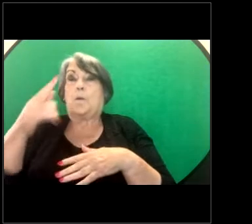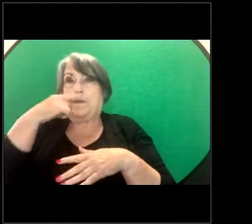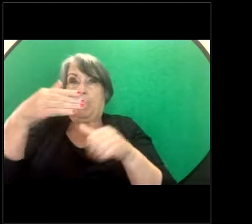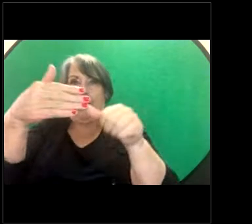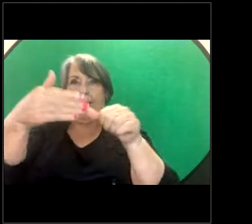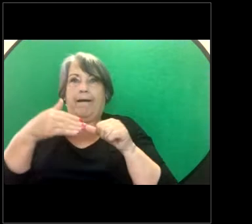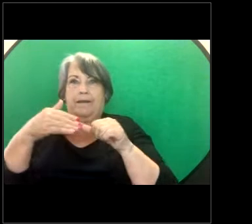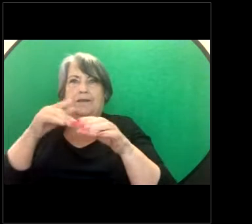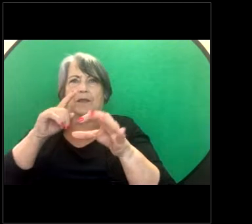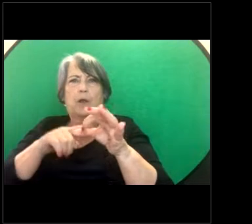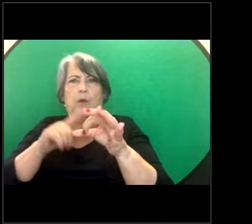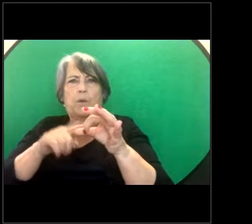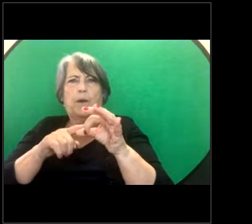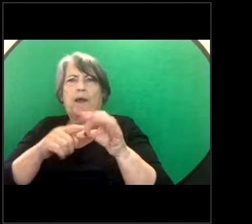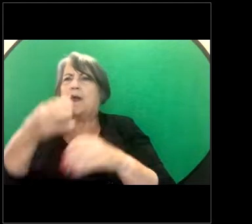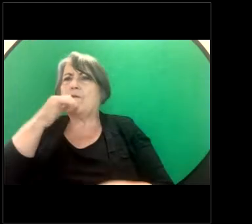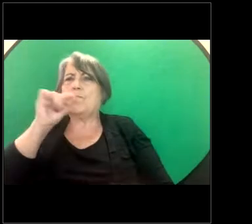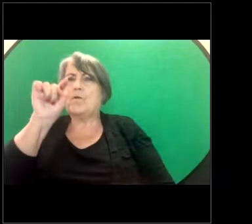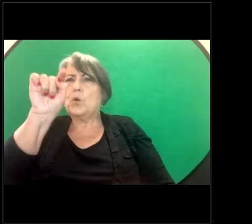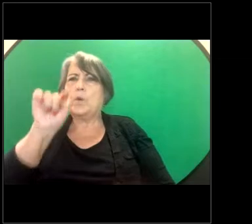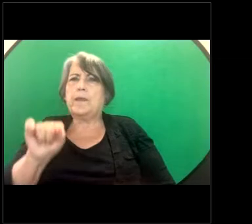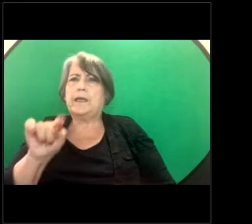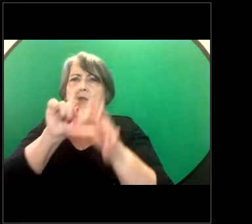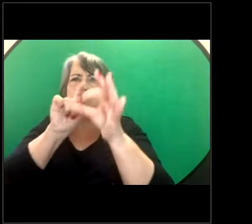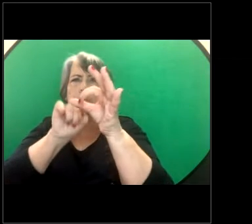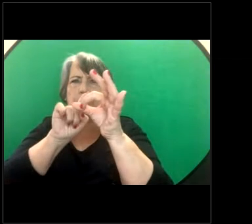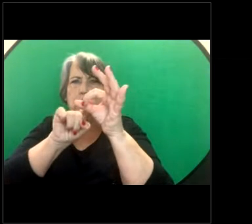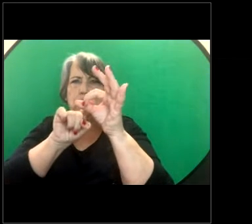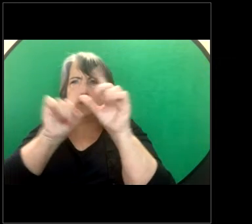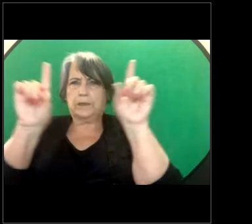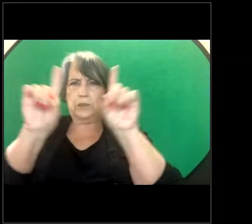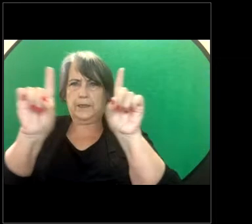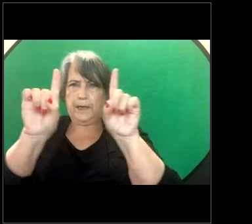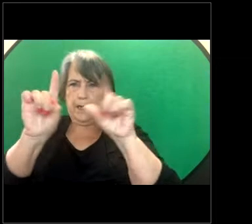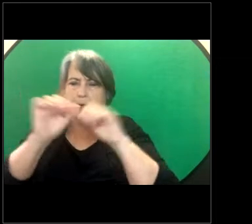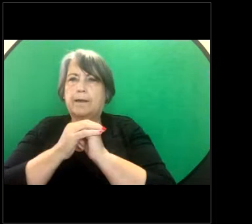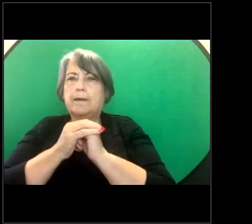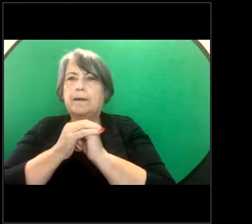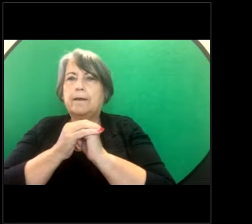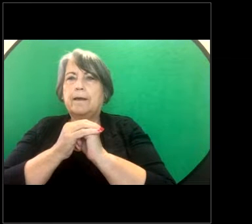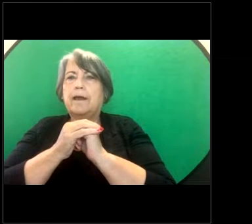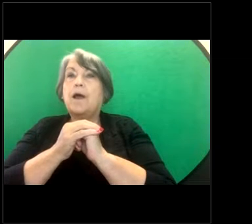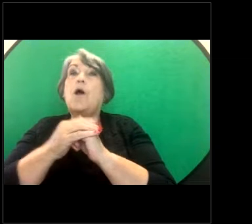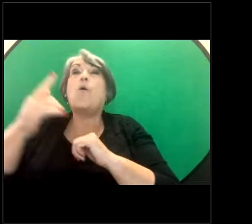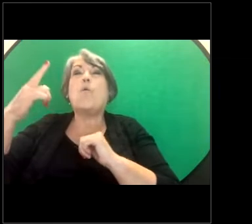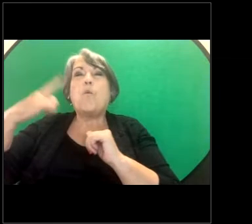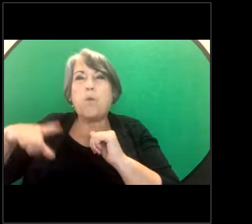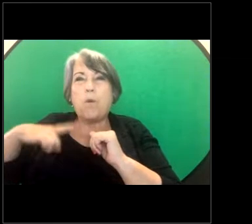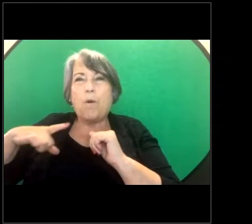have a few of these questions today. It will just give us an idea of who our audience is